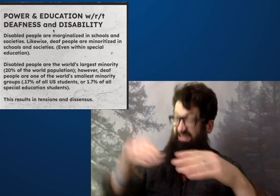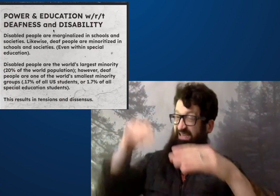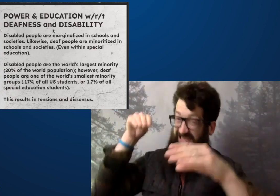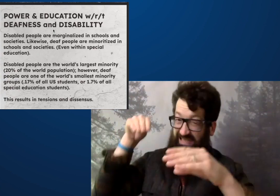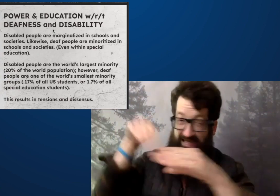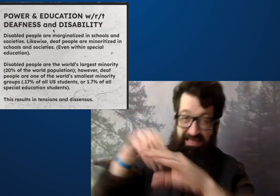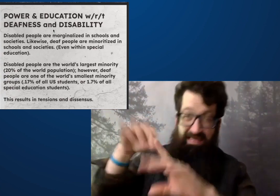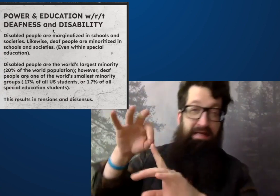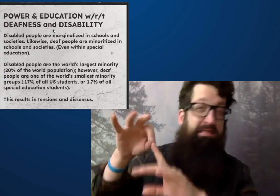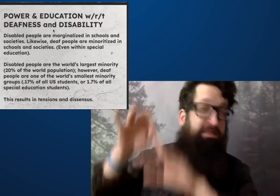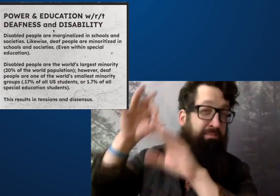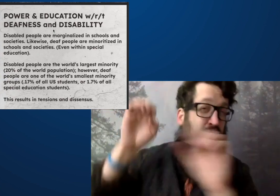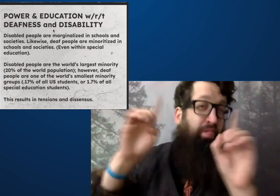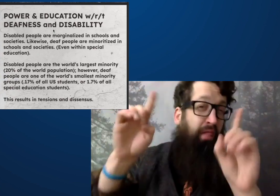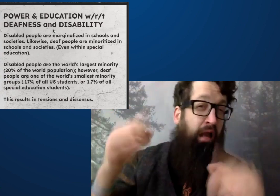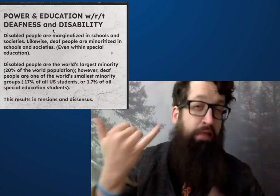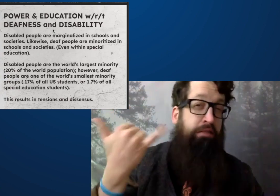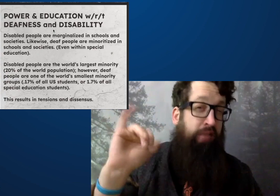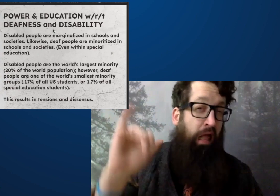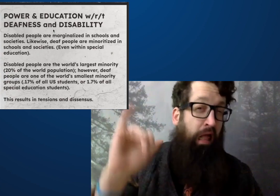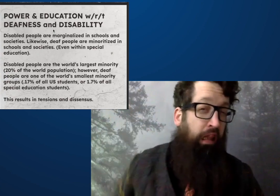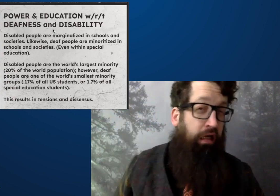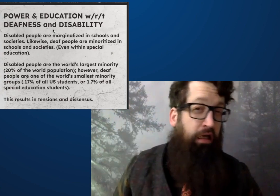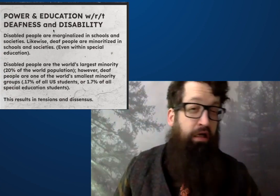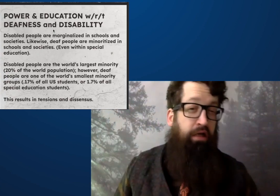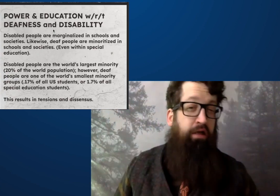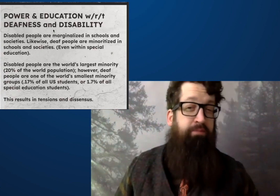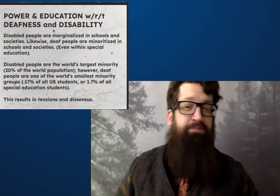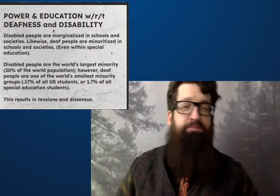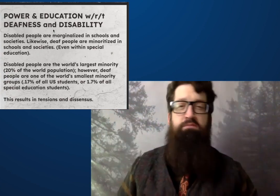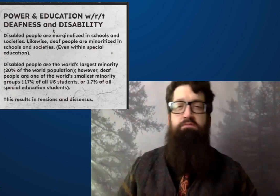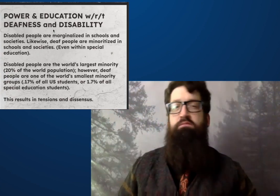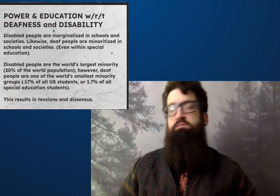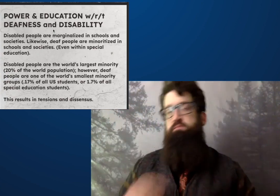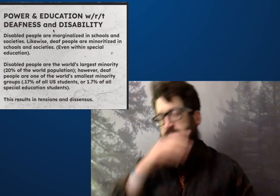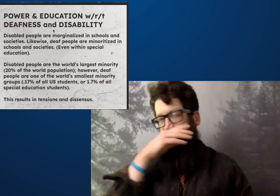And even though there is special education set up